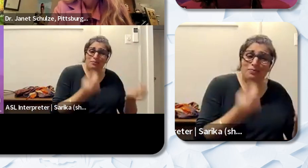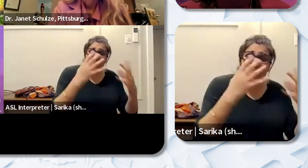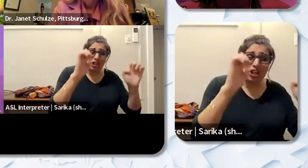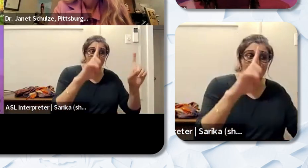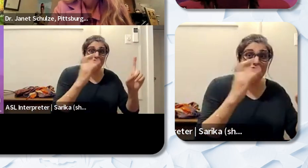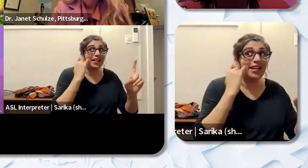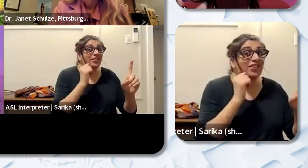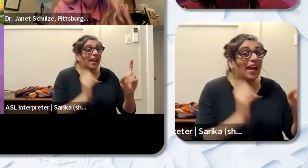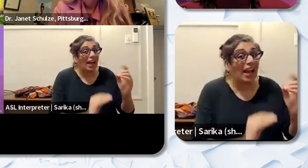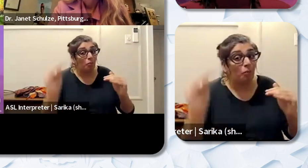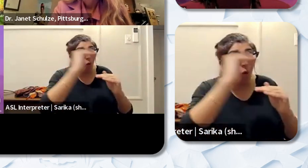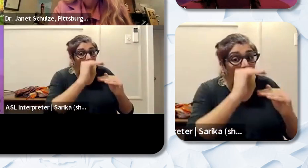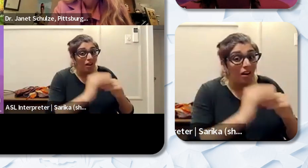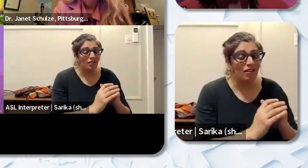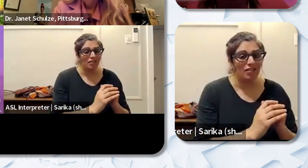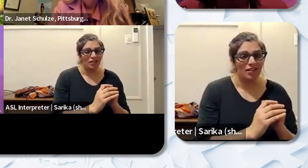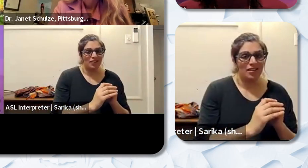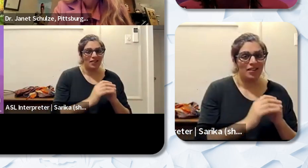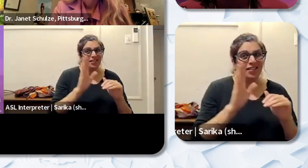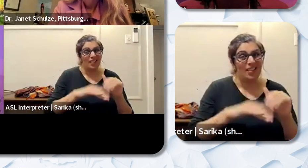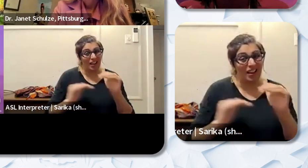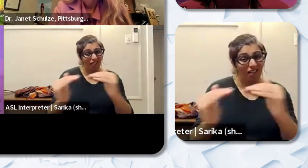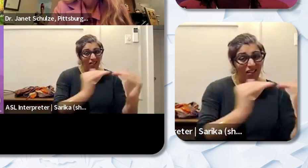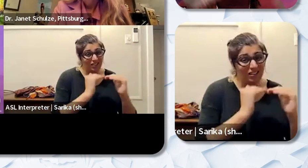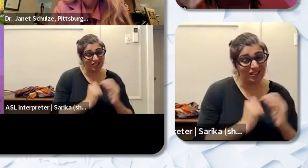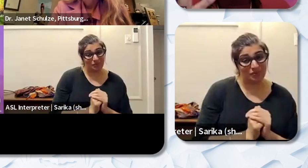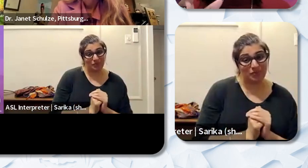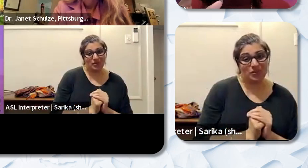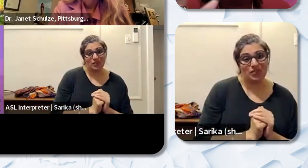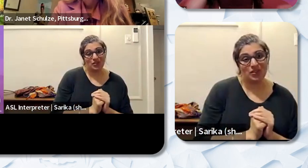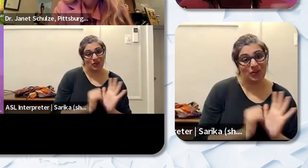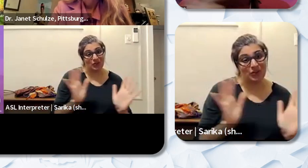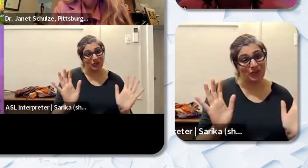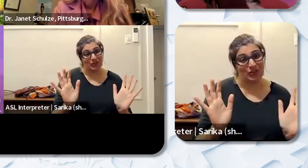right? And that should be respected. So their discipline issues you know. We gotta work with